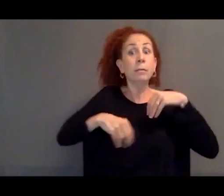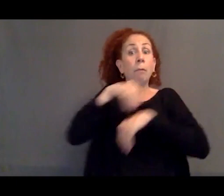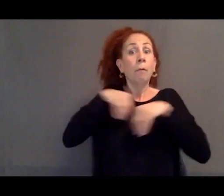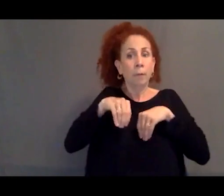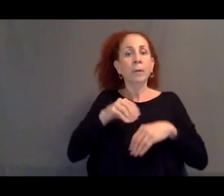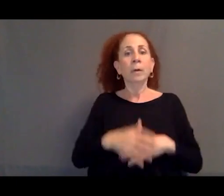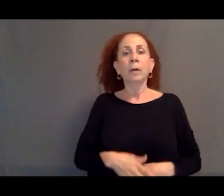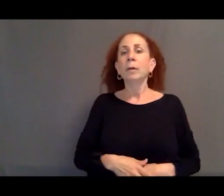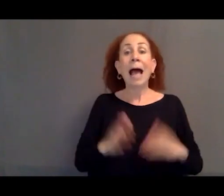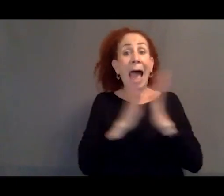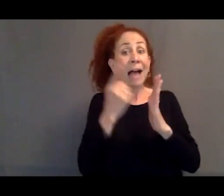or whether they're stateless.